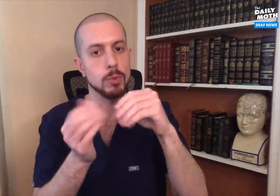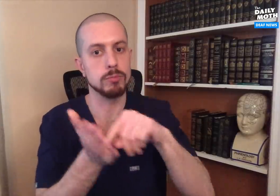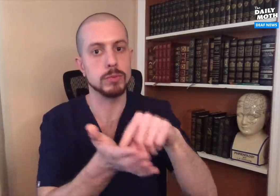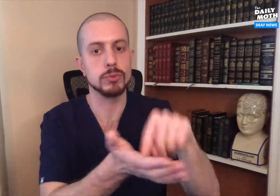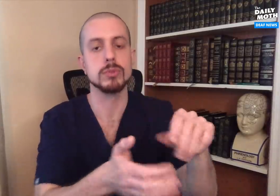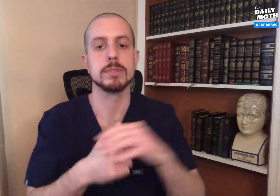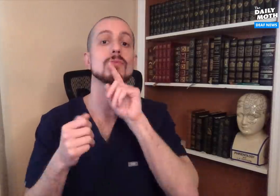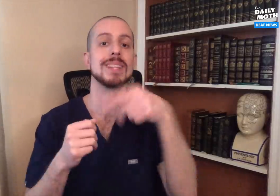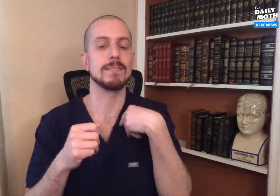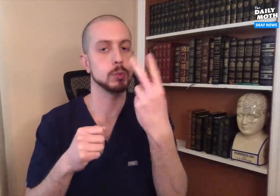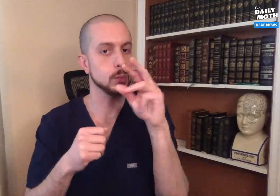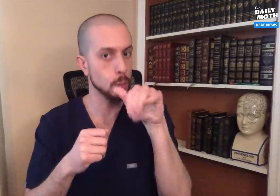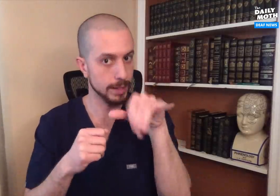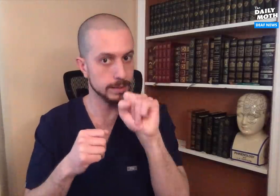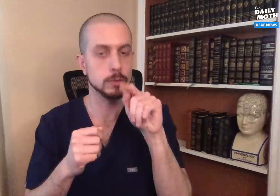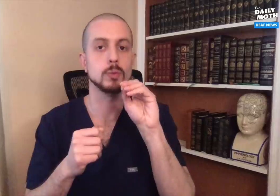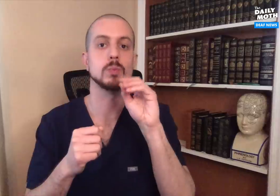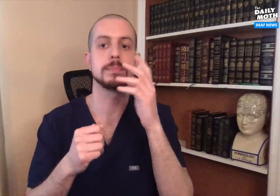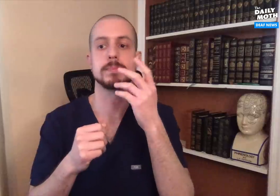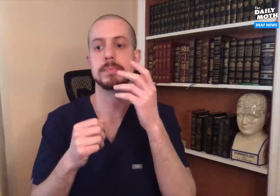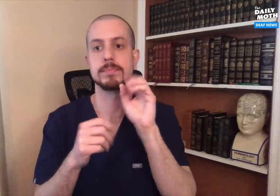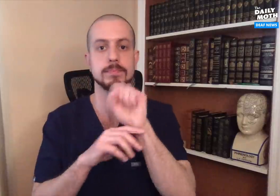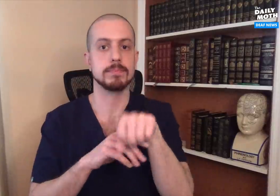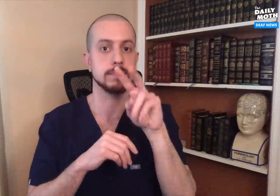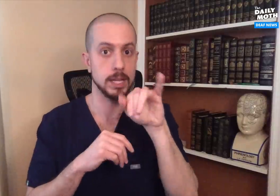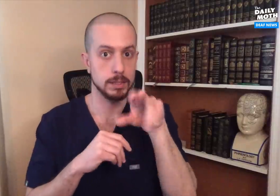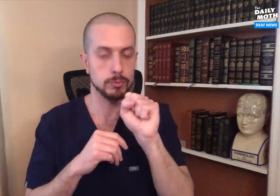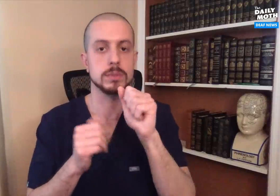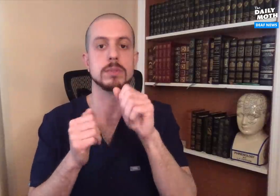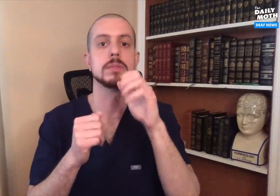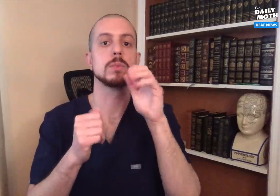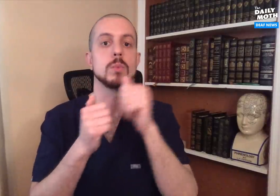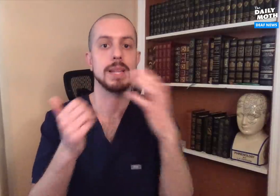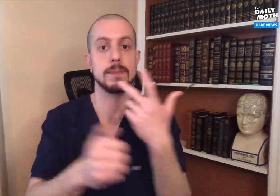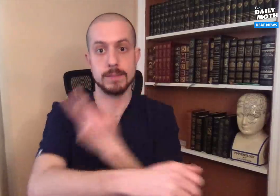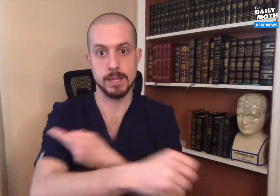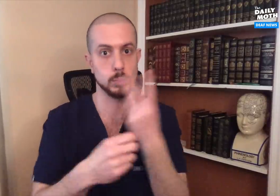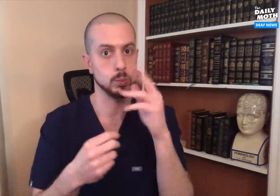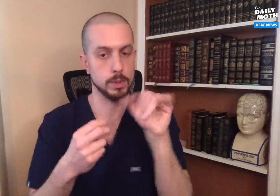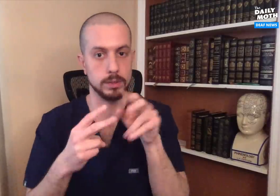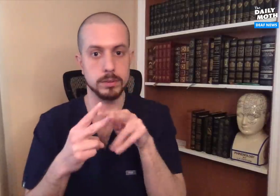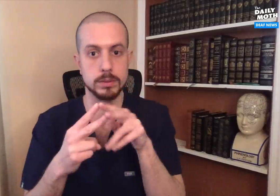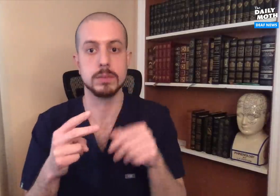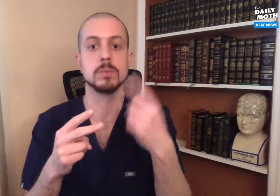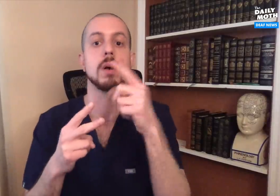We need more research. There are two ways we can defeat this virus without a vaccine: